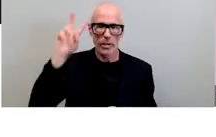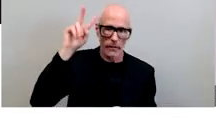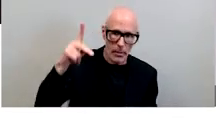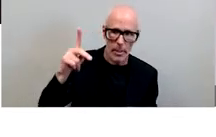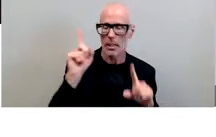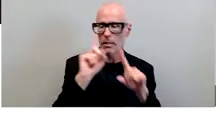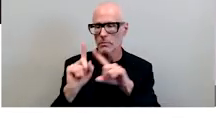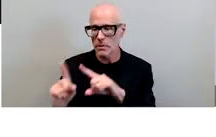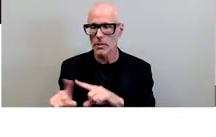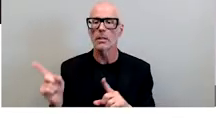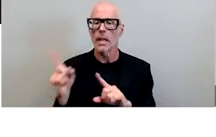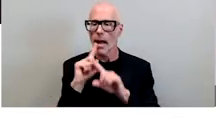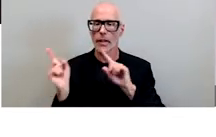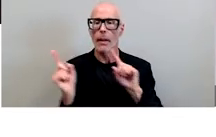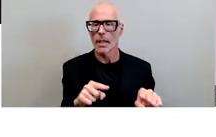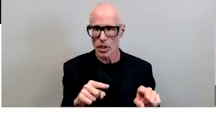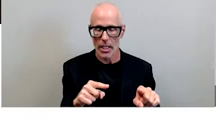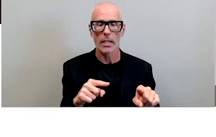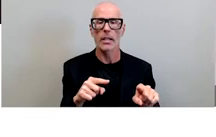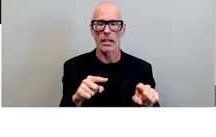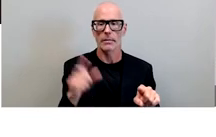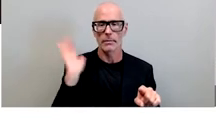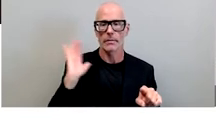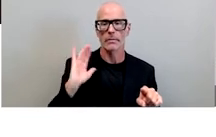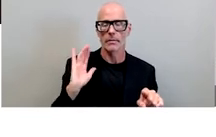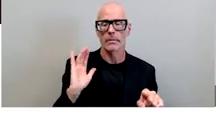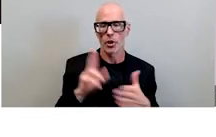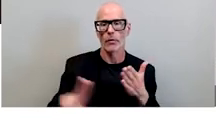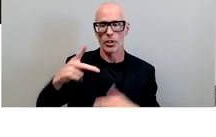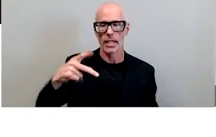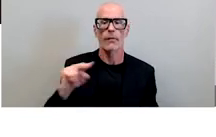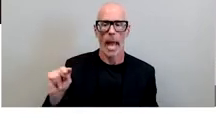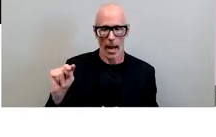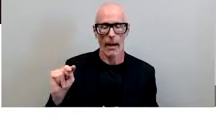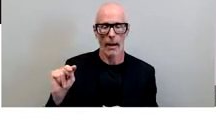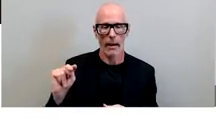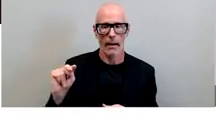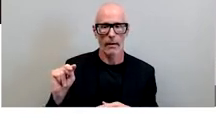had commissioned the then penn race and equity center at the university of pennsylvania to